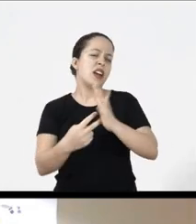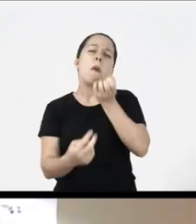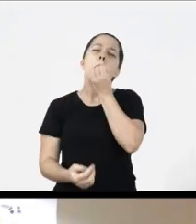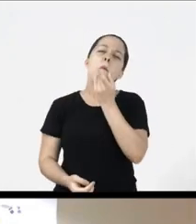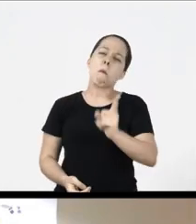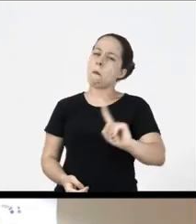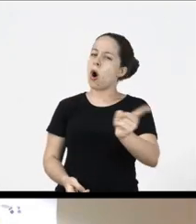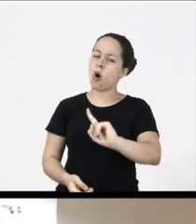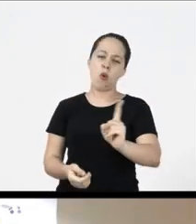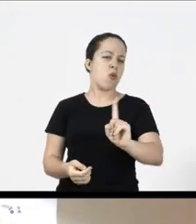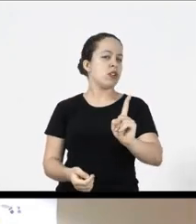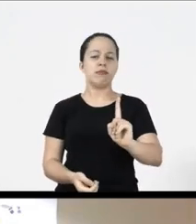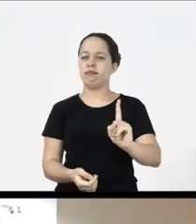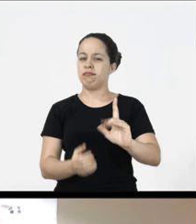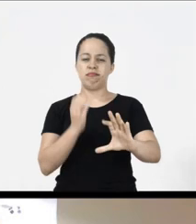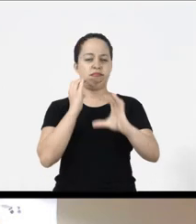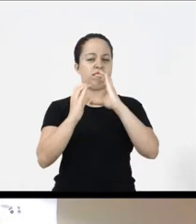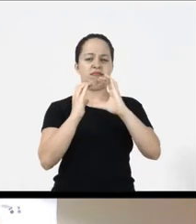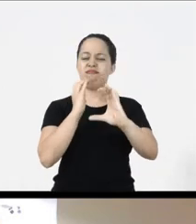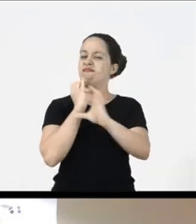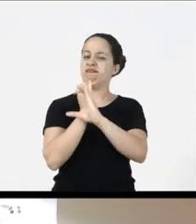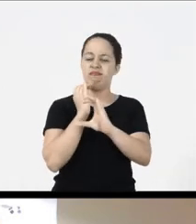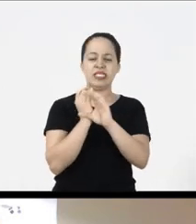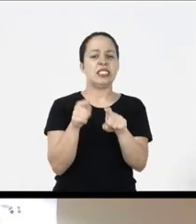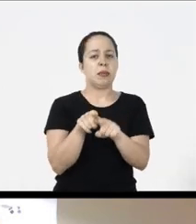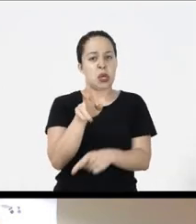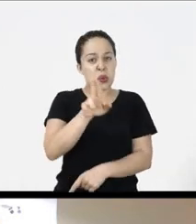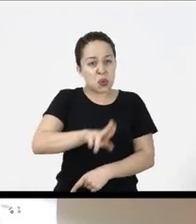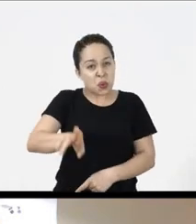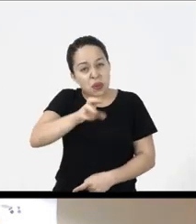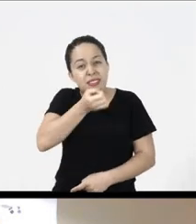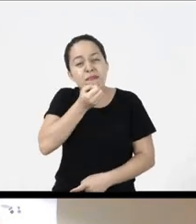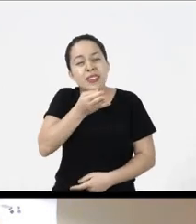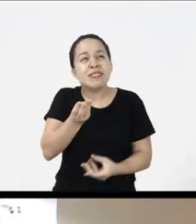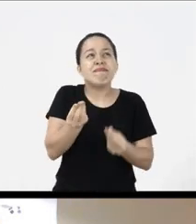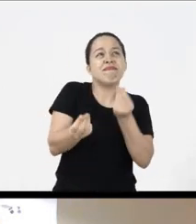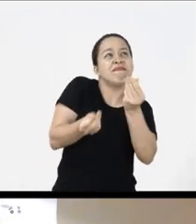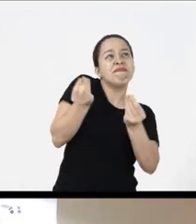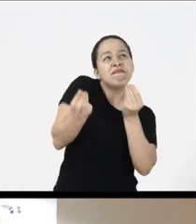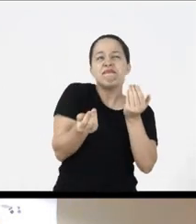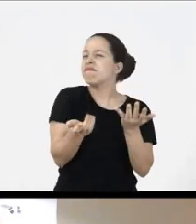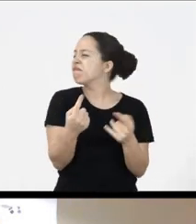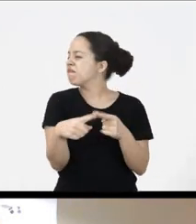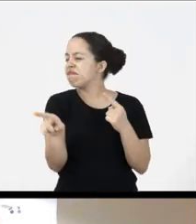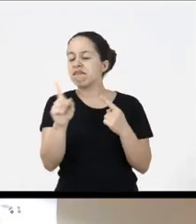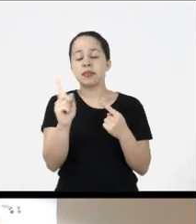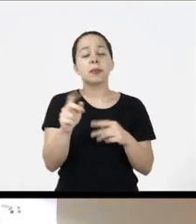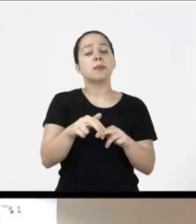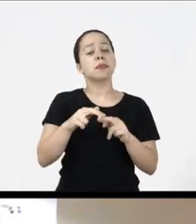introduce me good communicability also good usability and doesn’t show me what it is